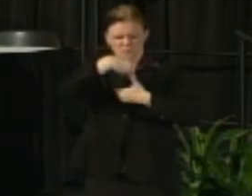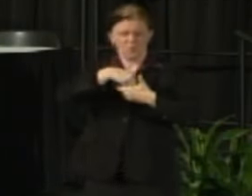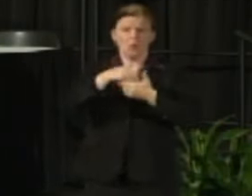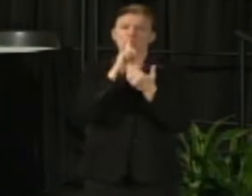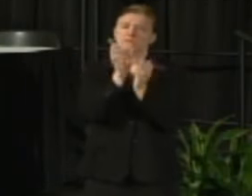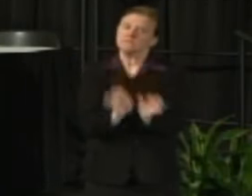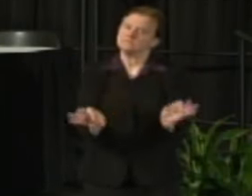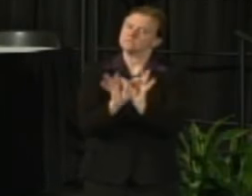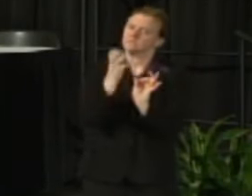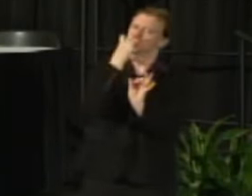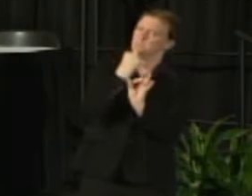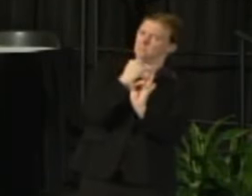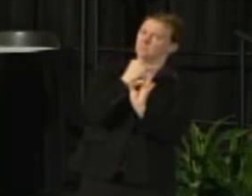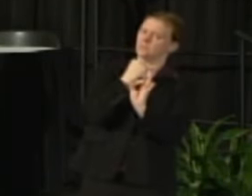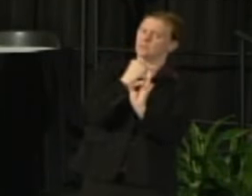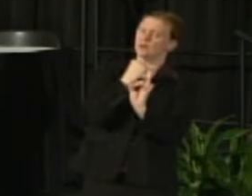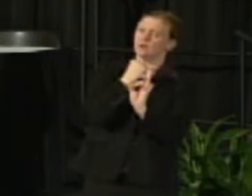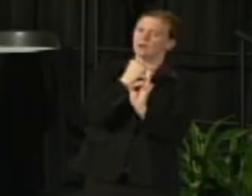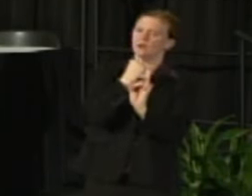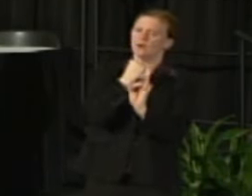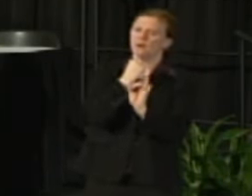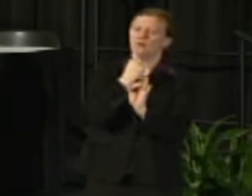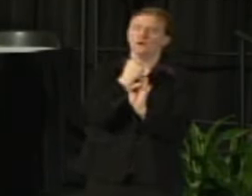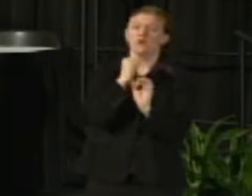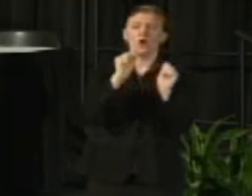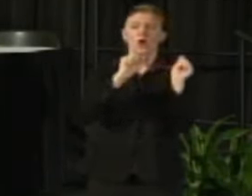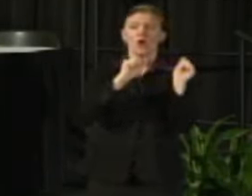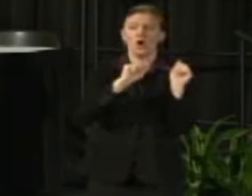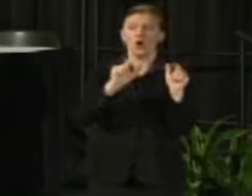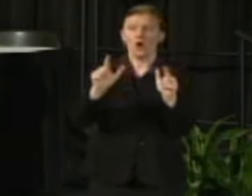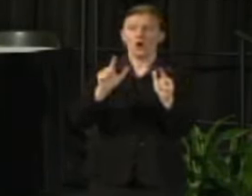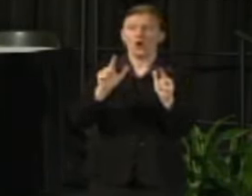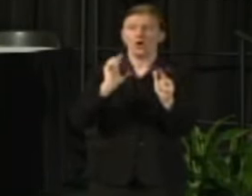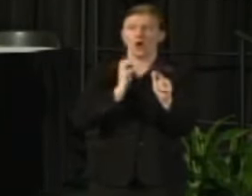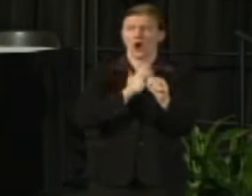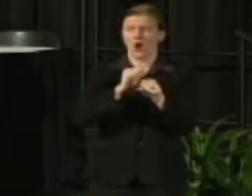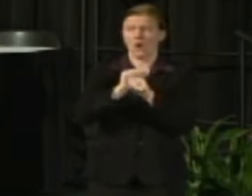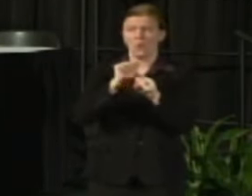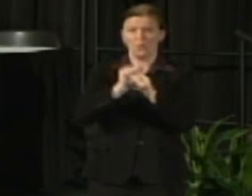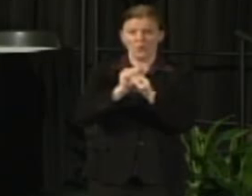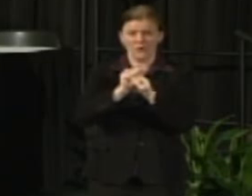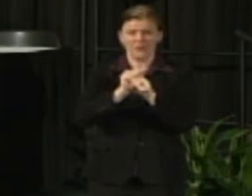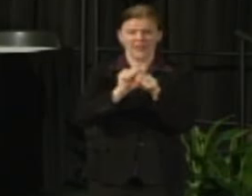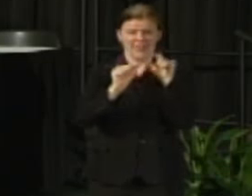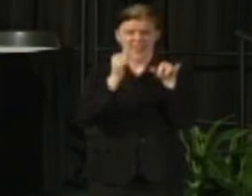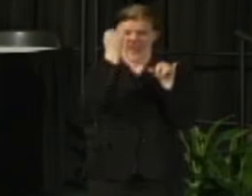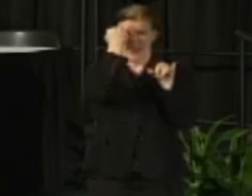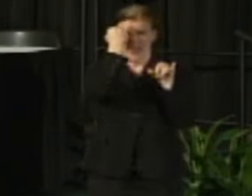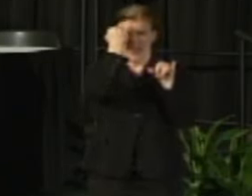We're so pleased that any efforts to dismantle the Wisconsin Idea have come to a close.